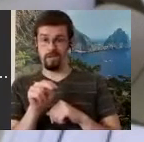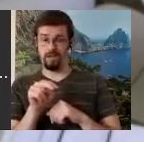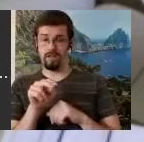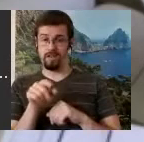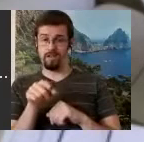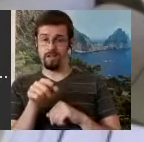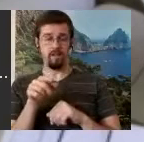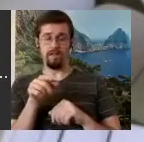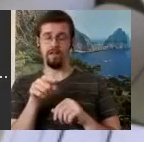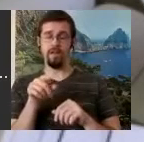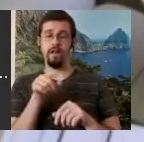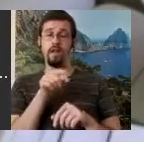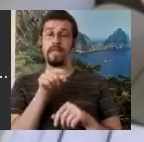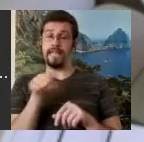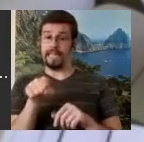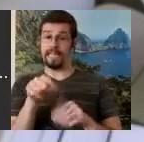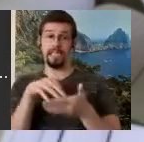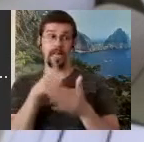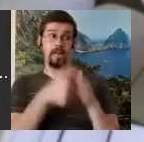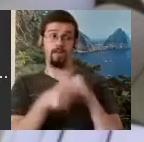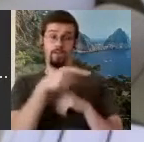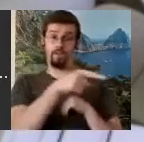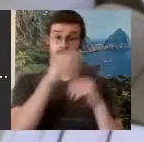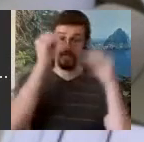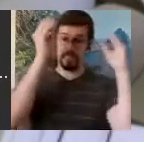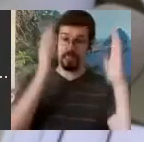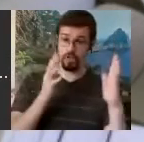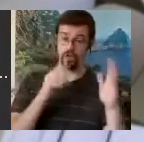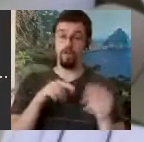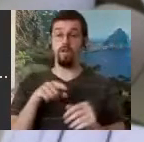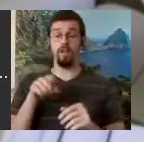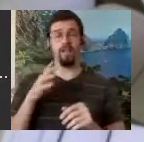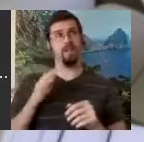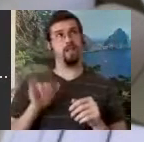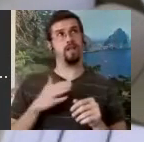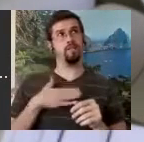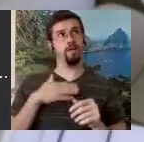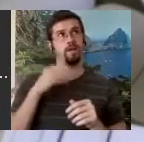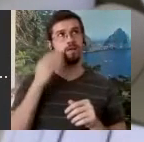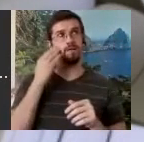that's my memory of it. hmm. And so I said to Robin, "You know, i would like to write